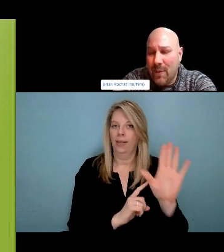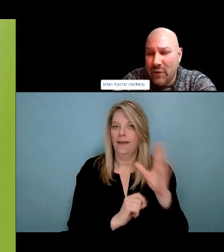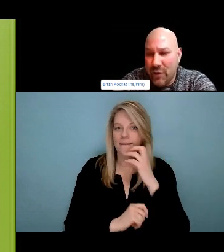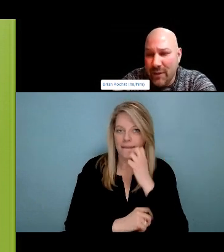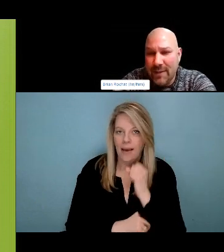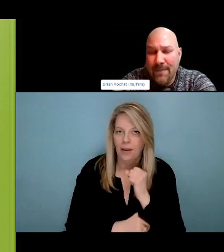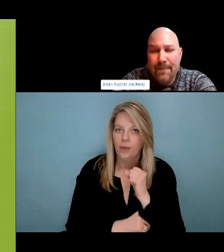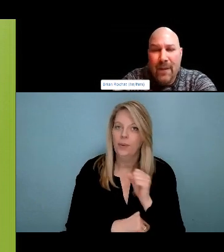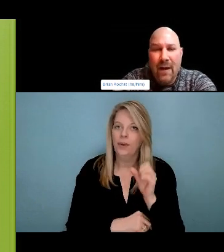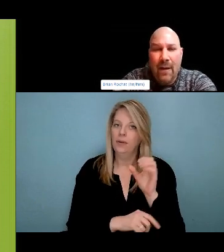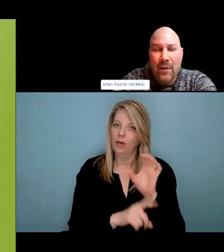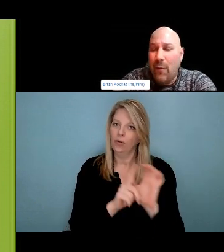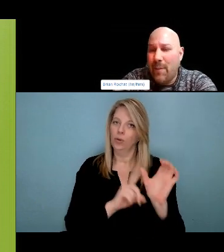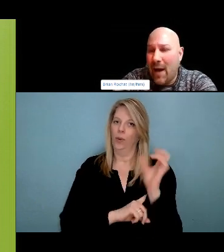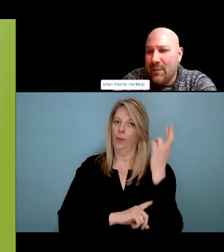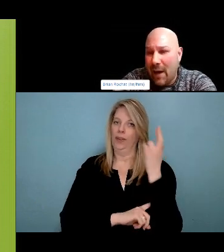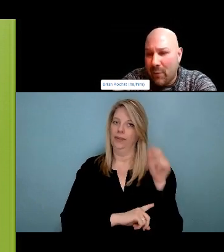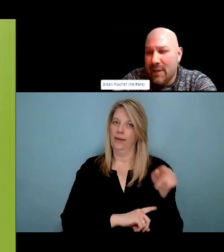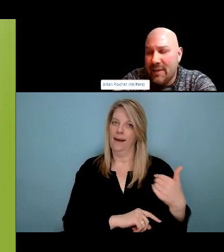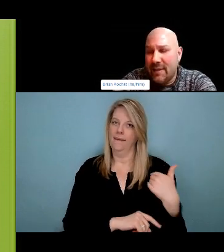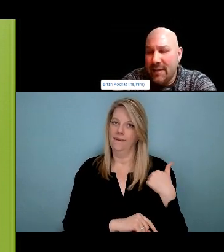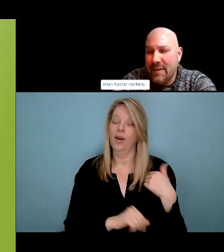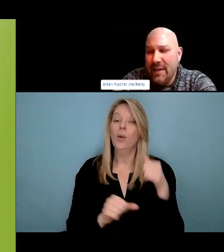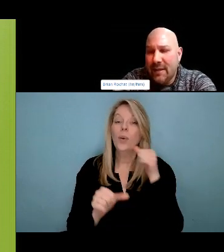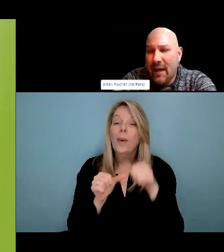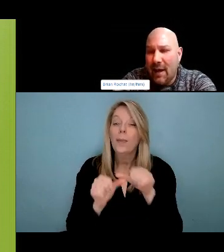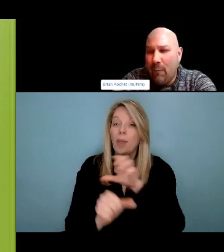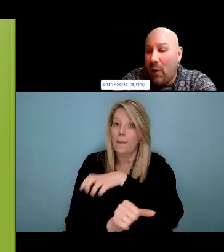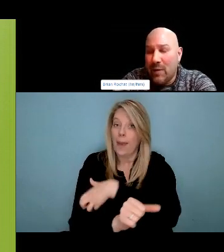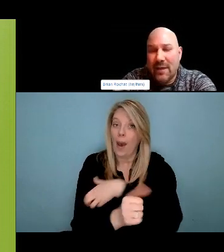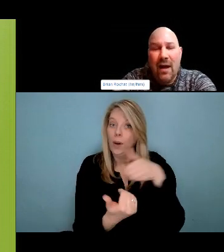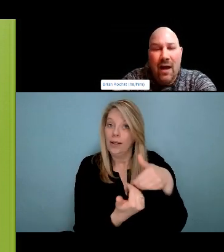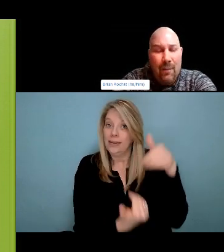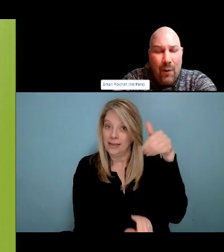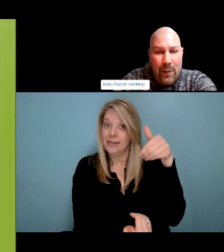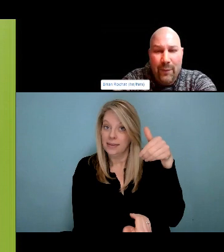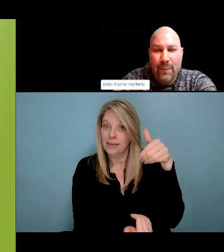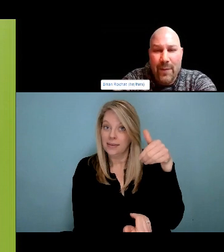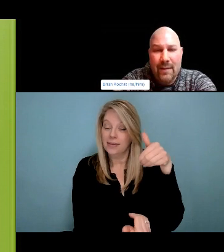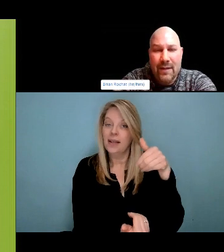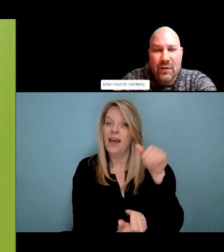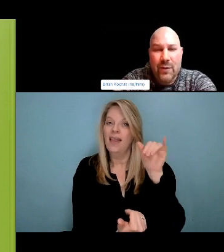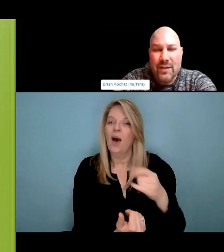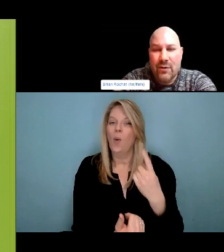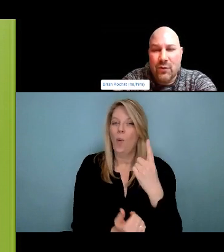wouldn't even know that ID jokes. I used drugs and I know that people want years and he won't